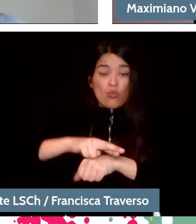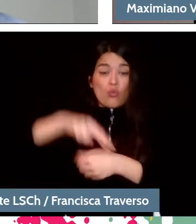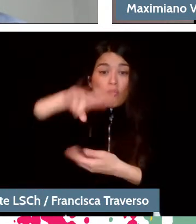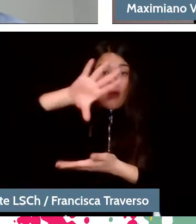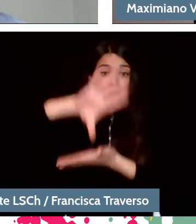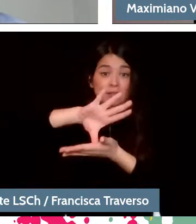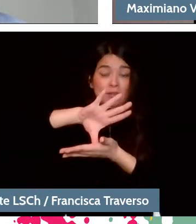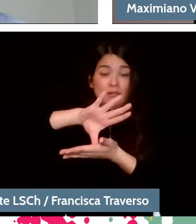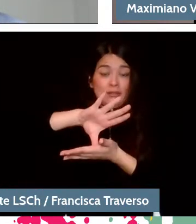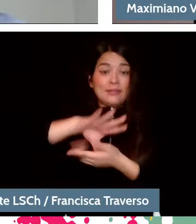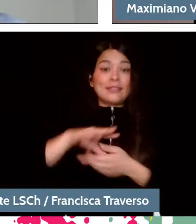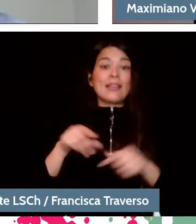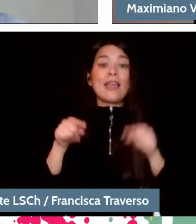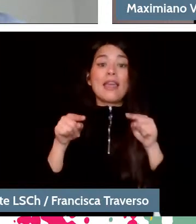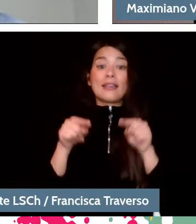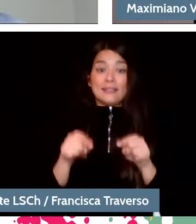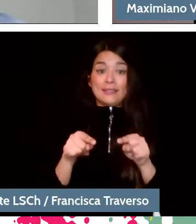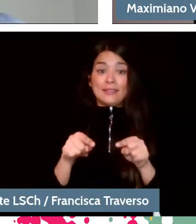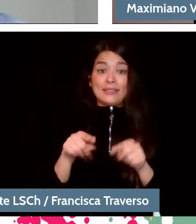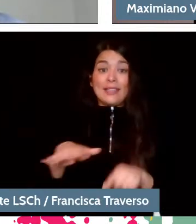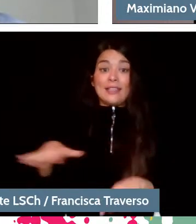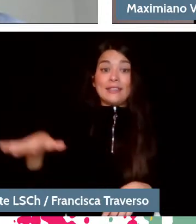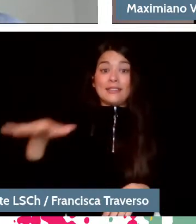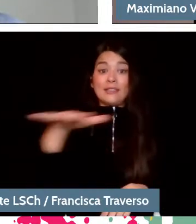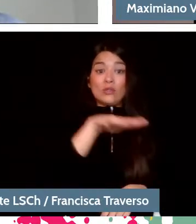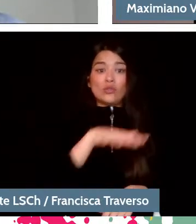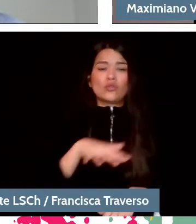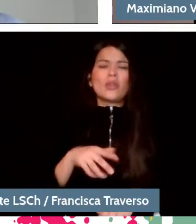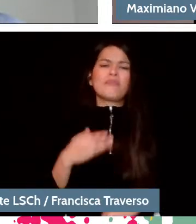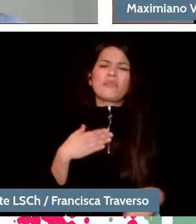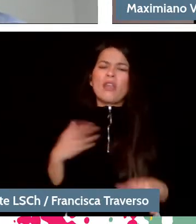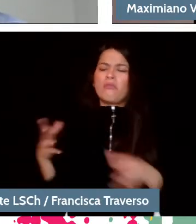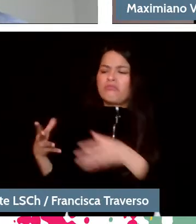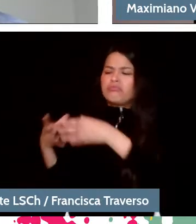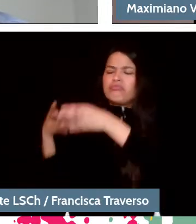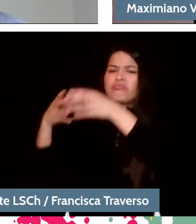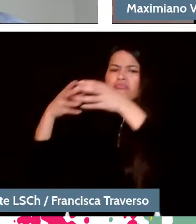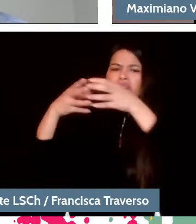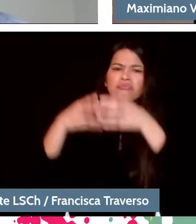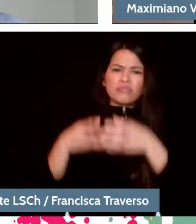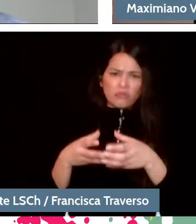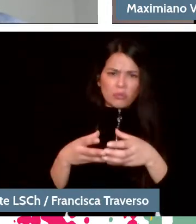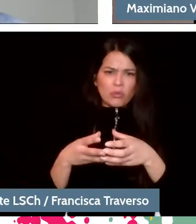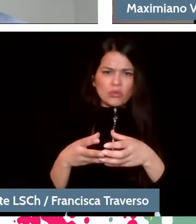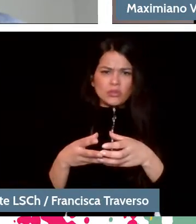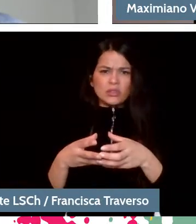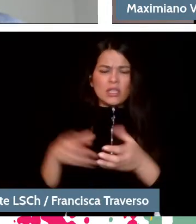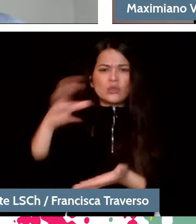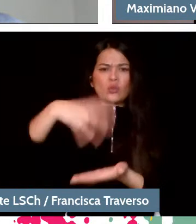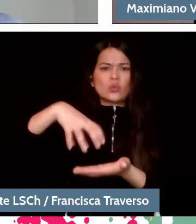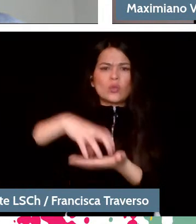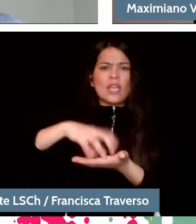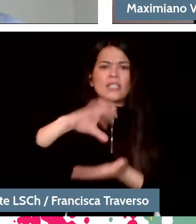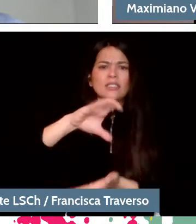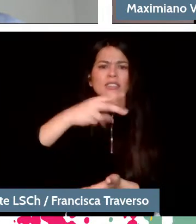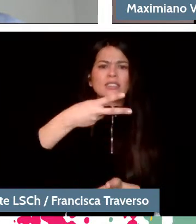and in this case, he went to play in Chicago, in the hall of the Chicago Symphony, but I went with an entirely Puerto Rican repertoire.